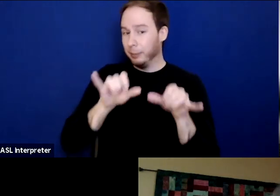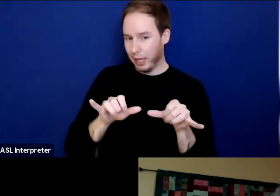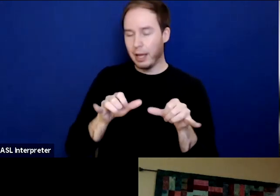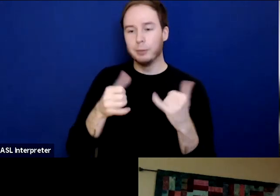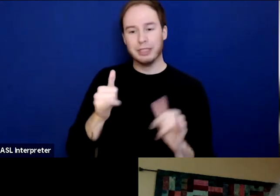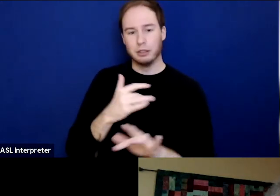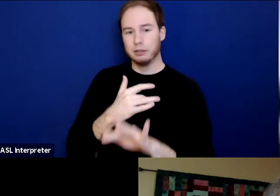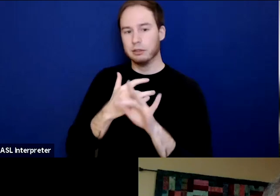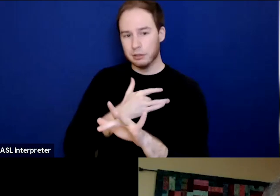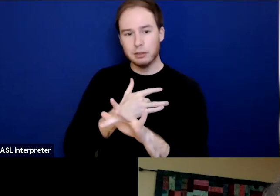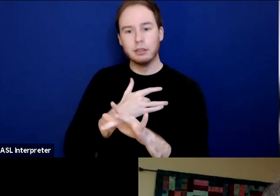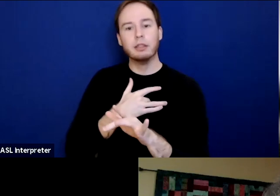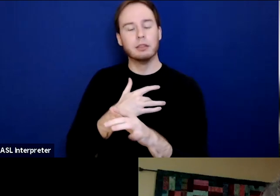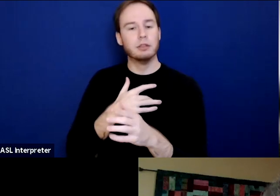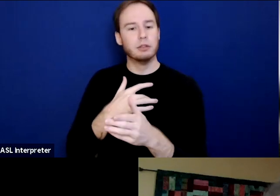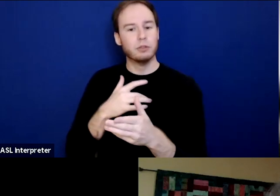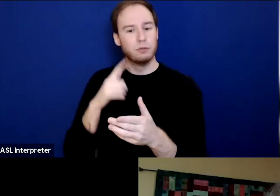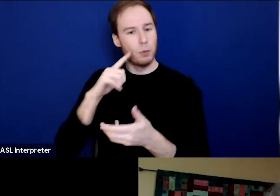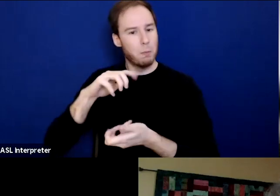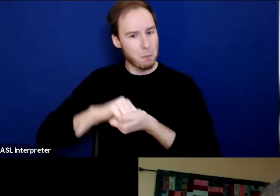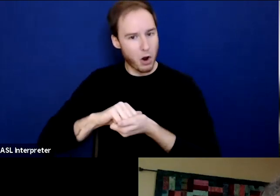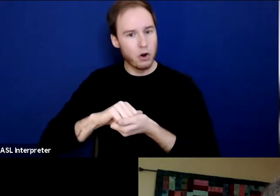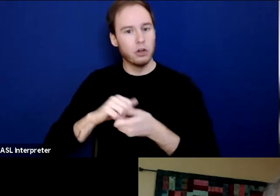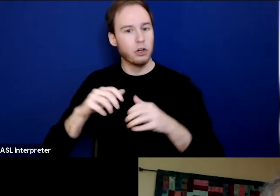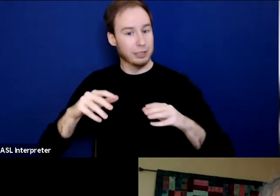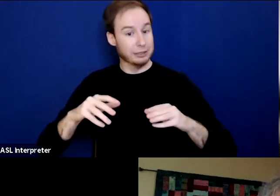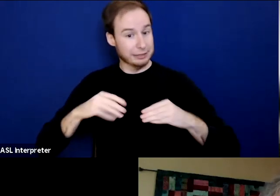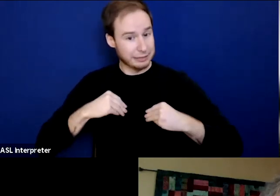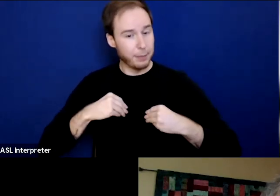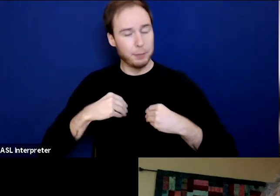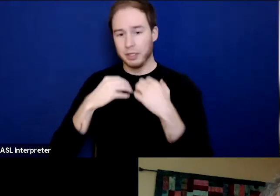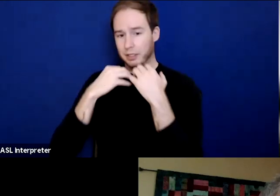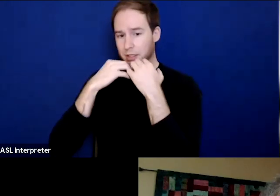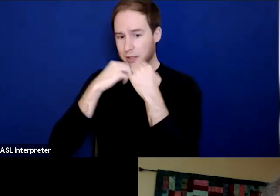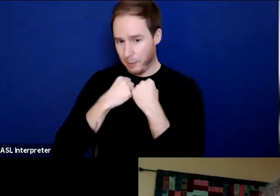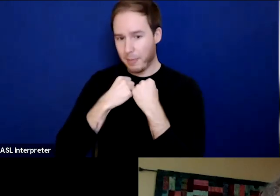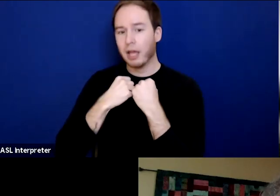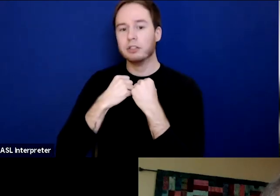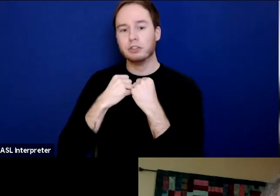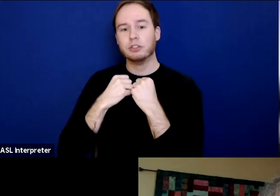and the mindset of partnership, acceptance, compassion, and evocation,